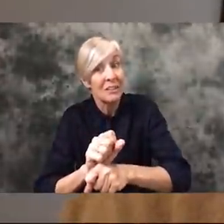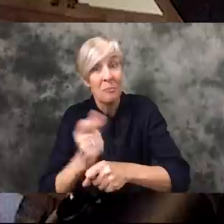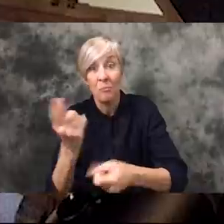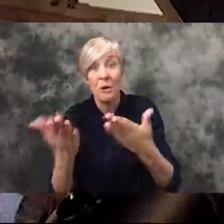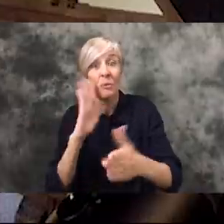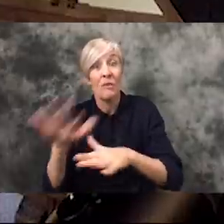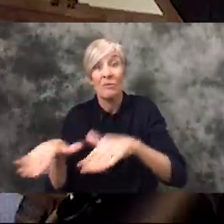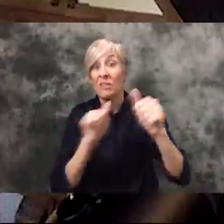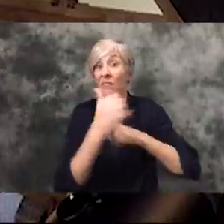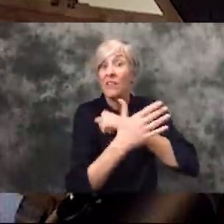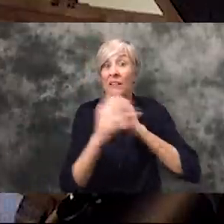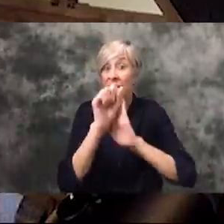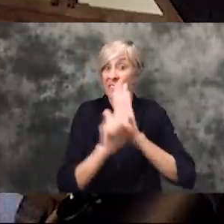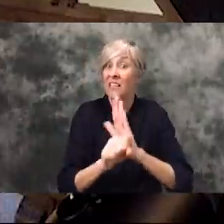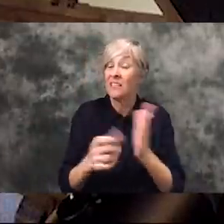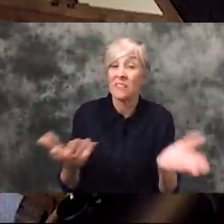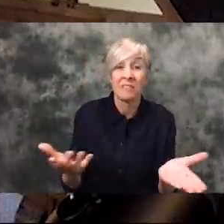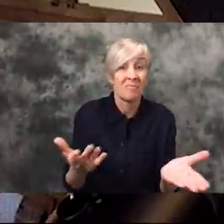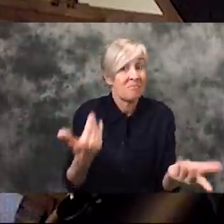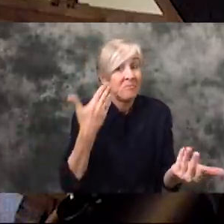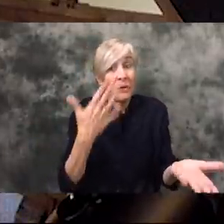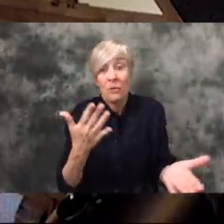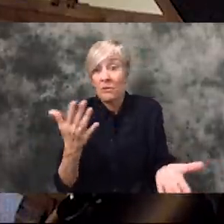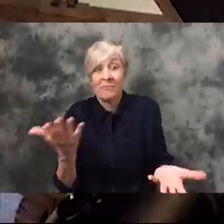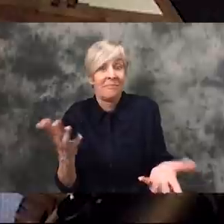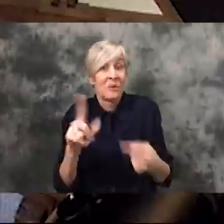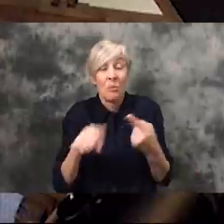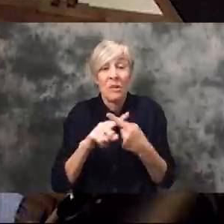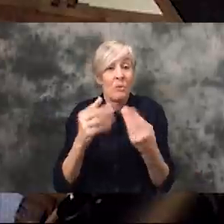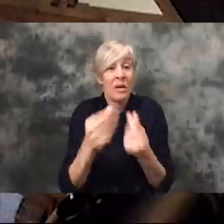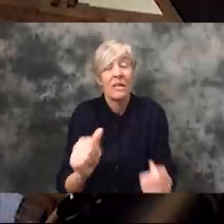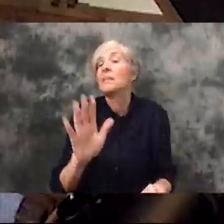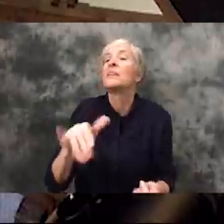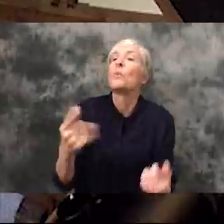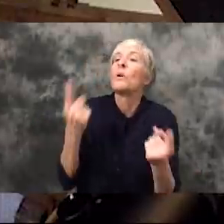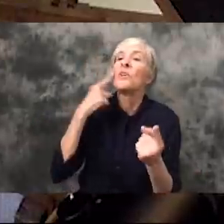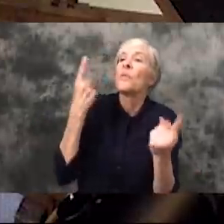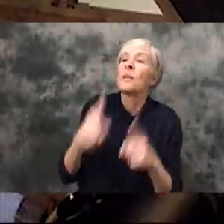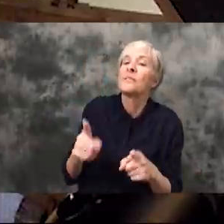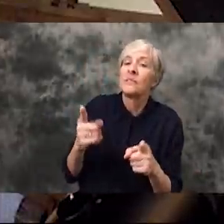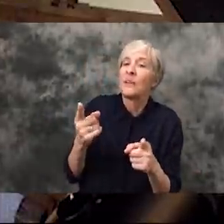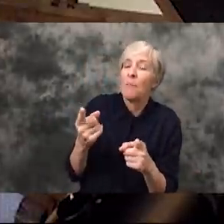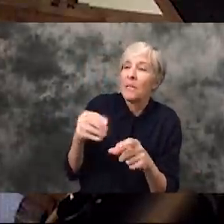What do you think is currently going on like globally and also in Alabama with COVID right now?